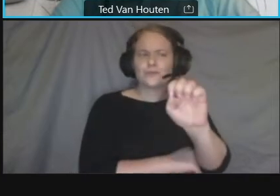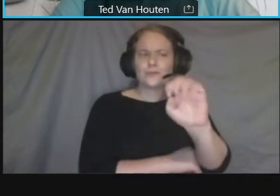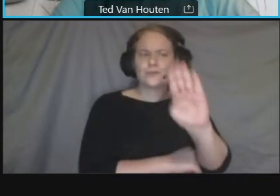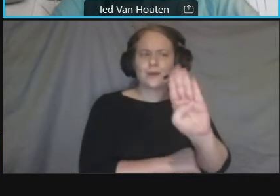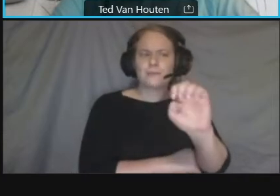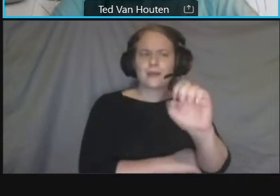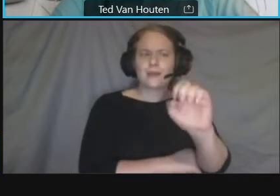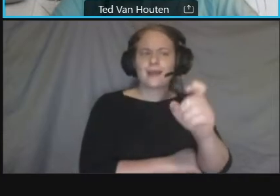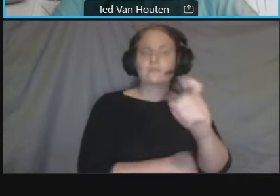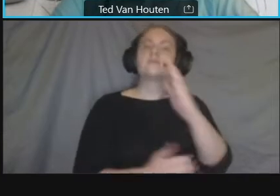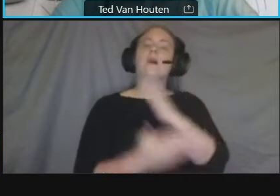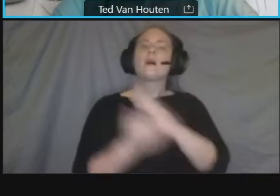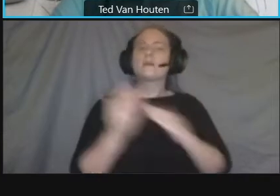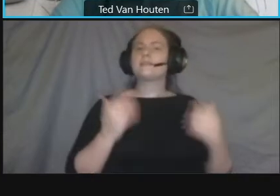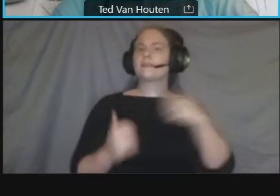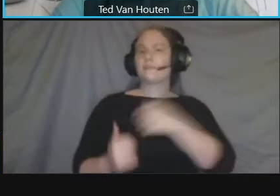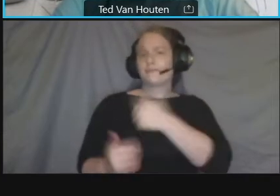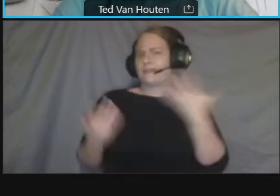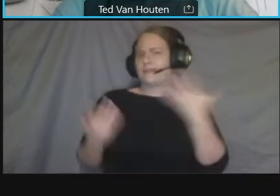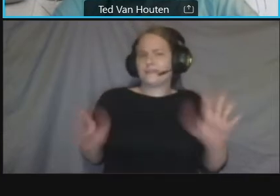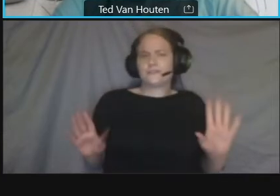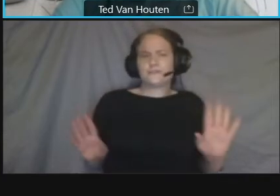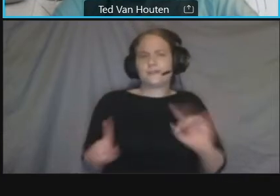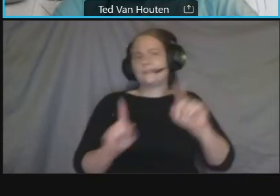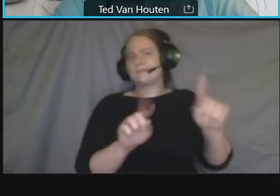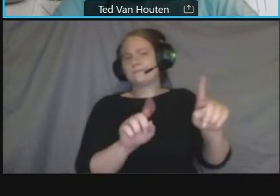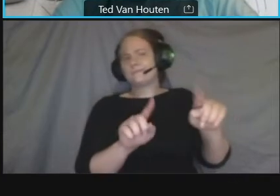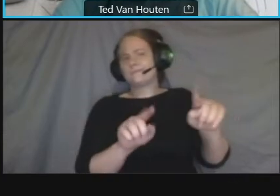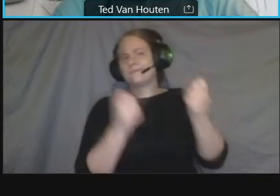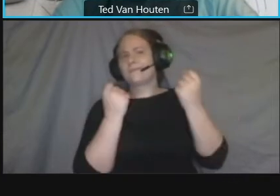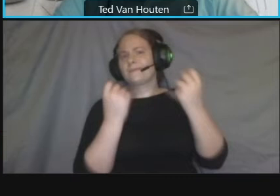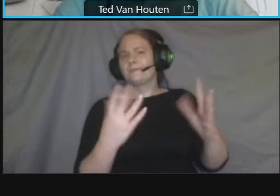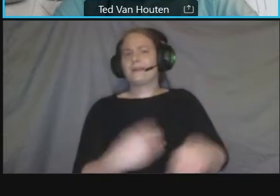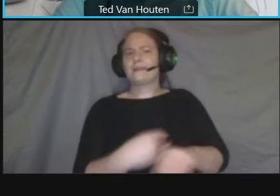meetings by now but i think for for some people they might still be new at this so